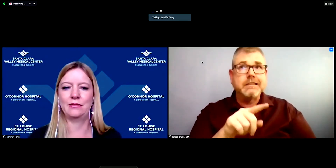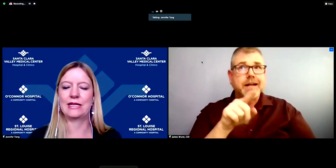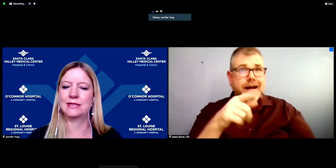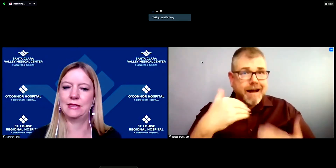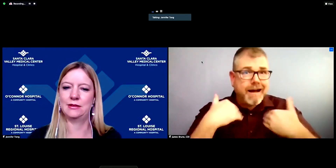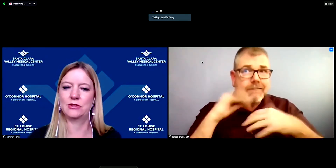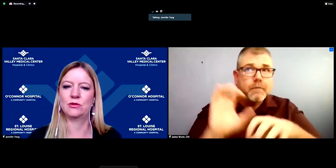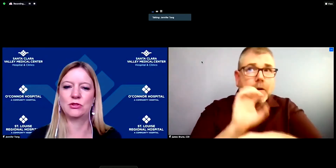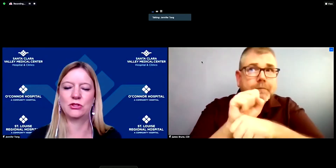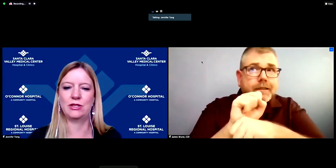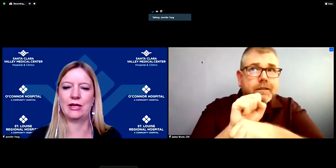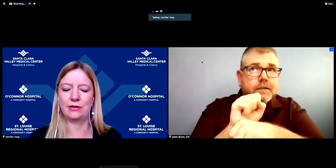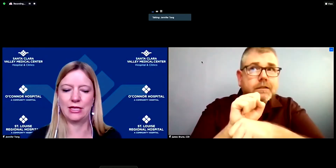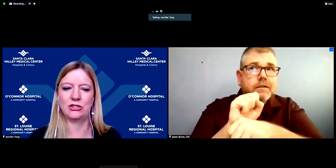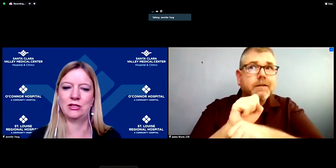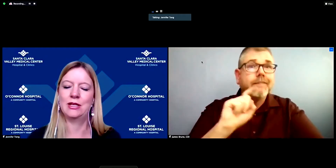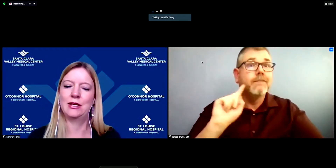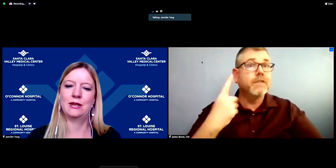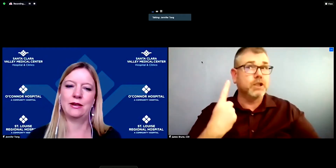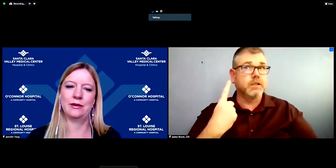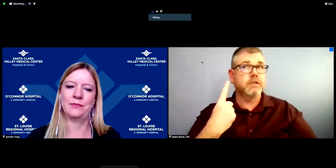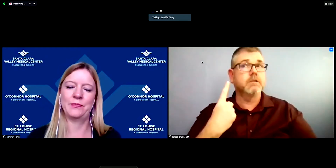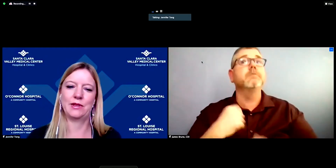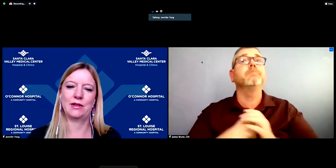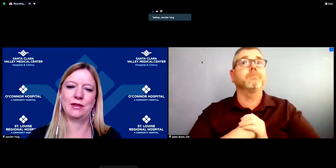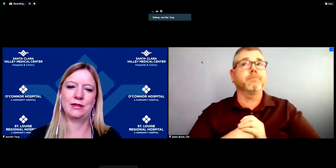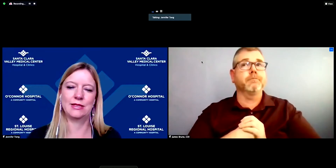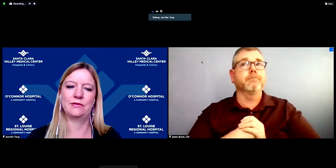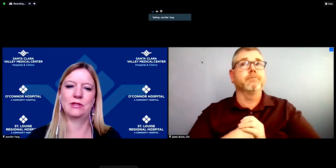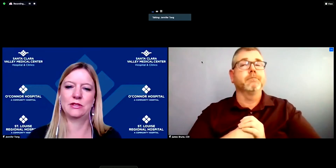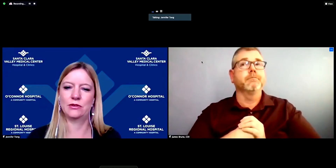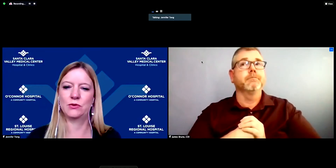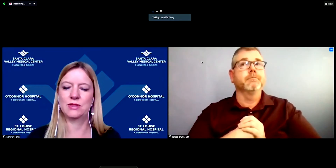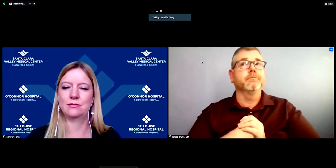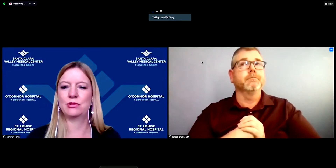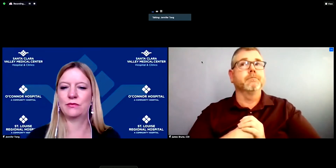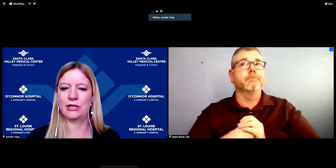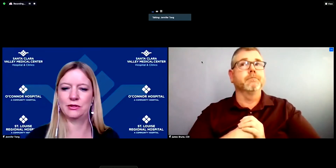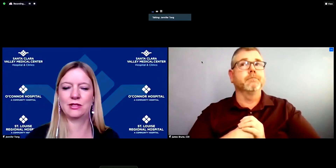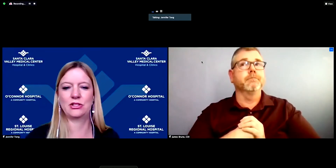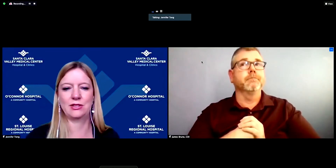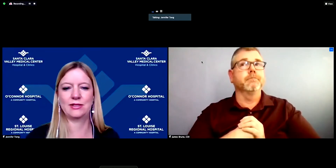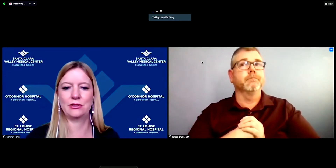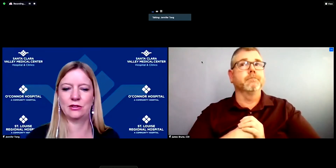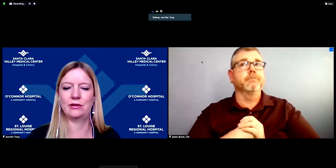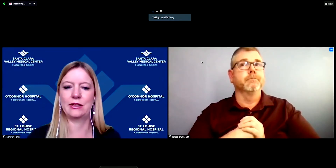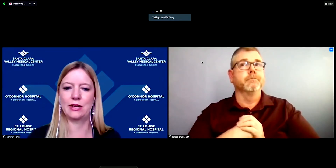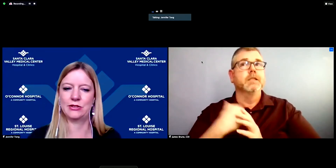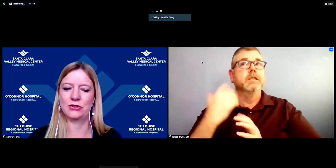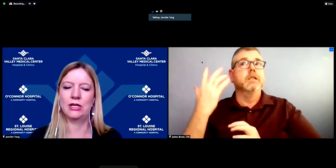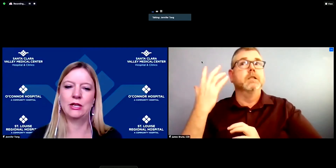vaccine distribution and allocation is given to those providers, such as Sutter and Kaiser